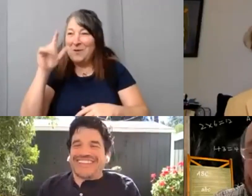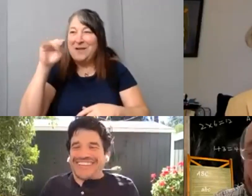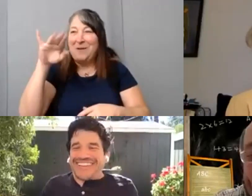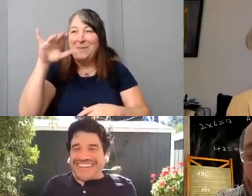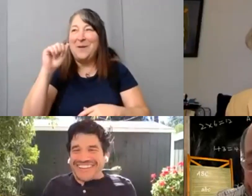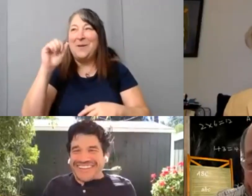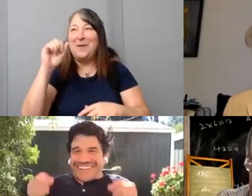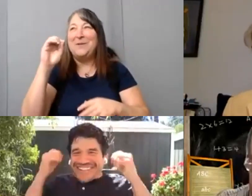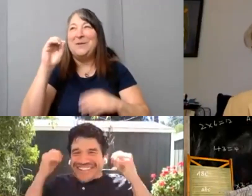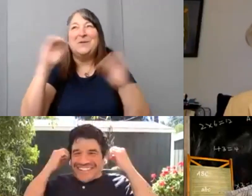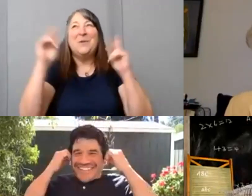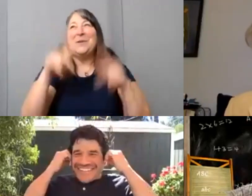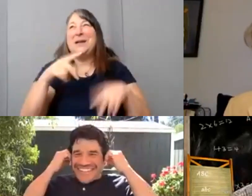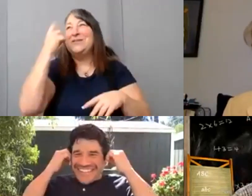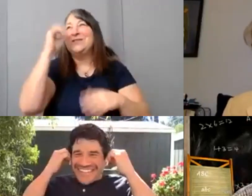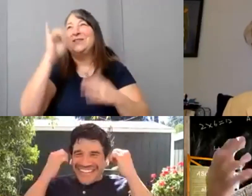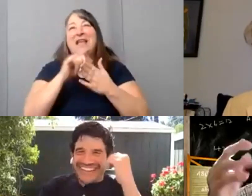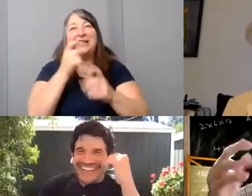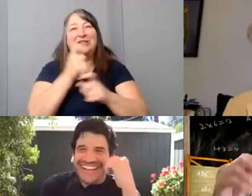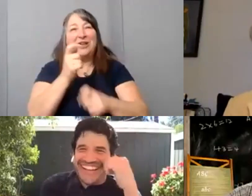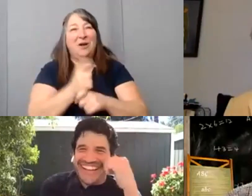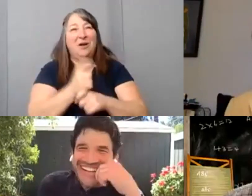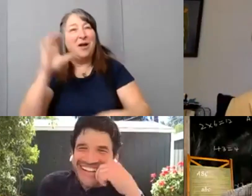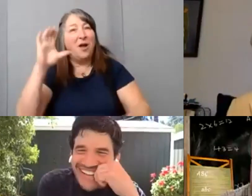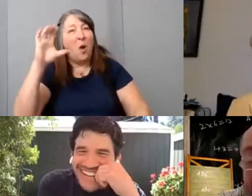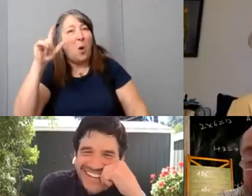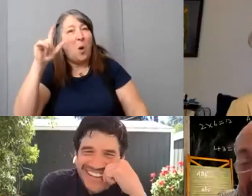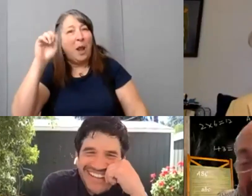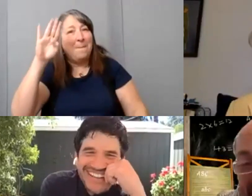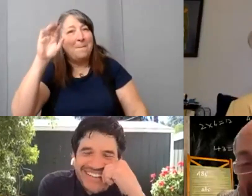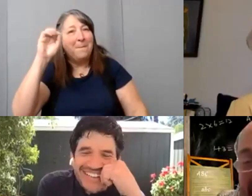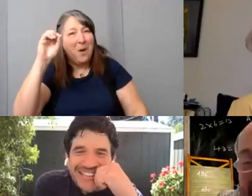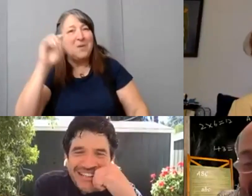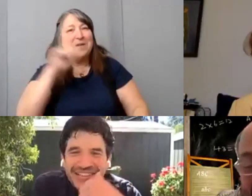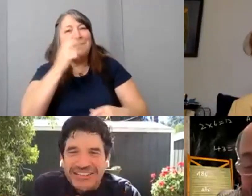[Nic] Columbo is a fun word though. [Danny] Yeah it is it's got the…